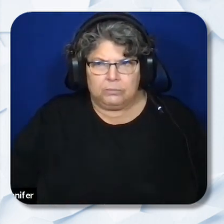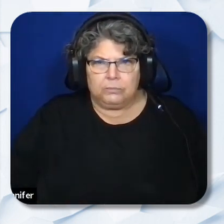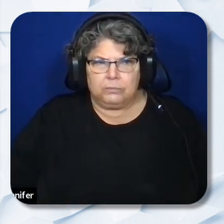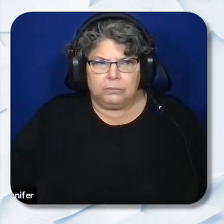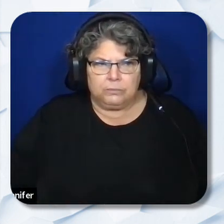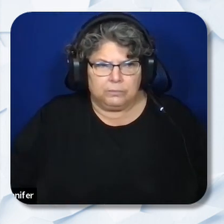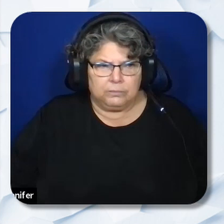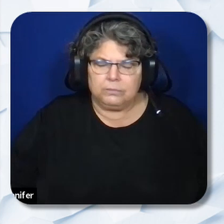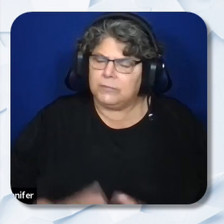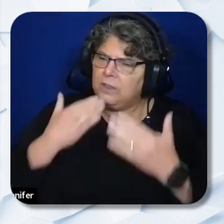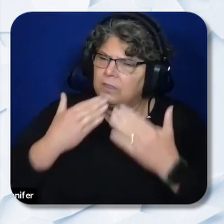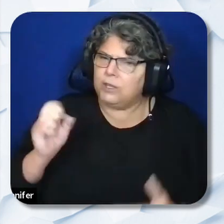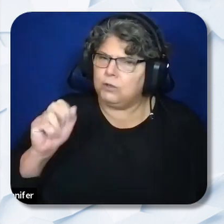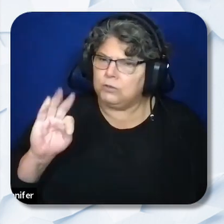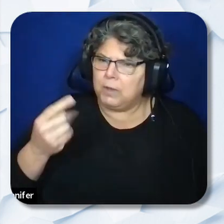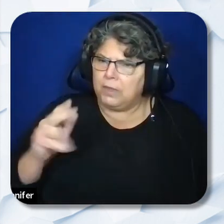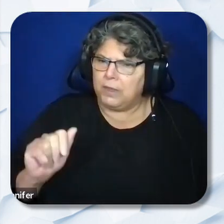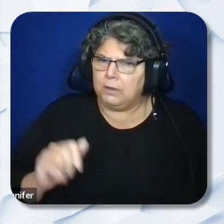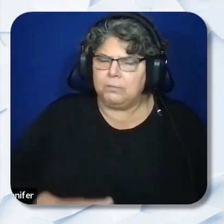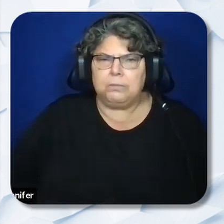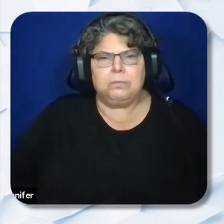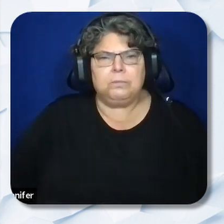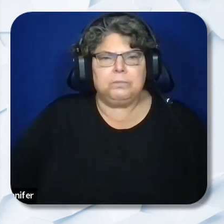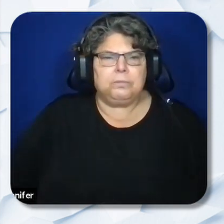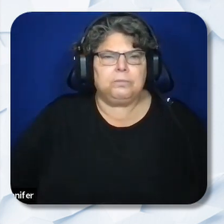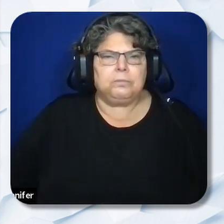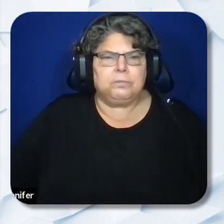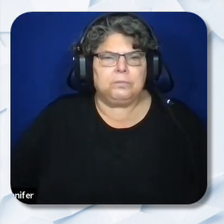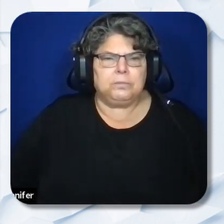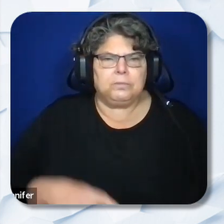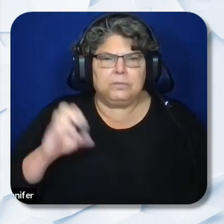Thank you, Samantha. Section 5 project Requirements